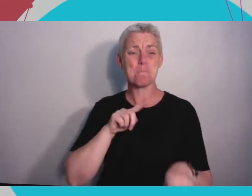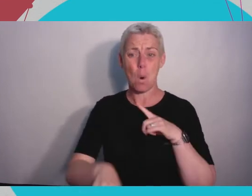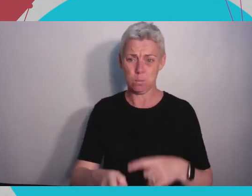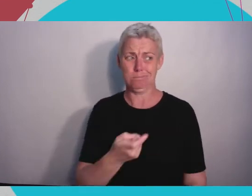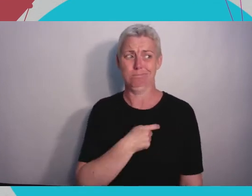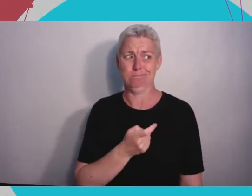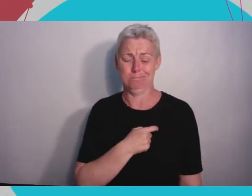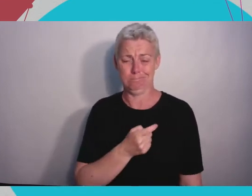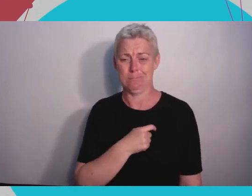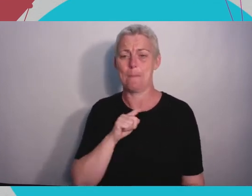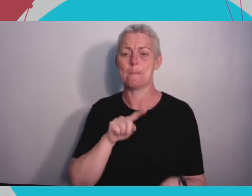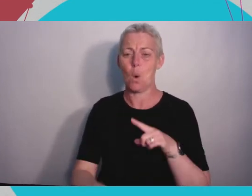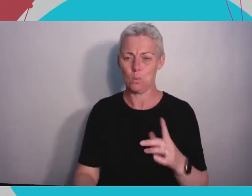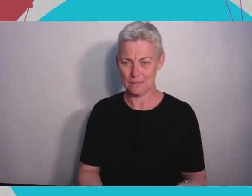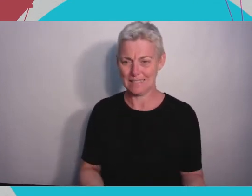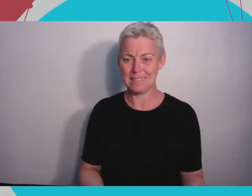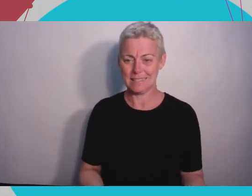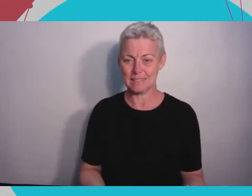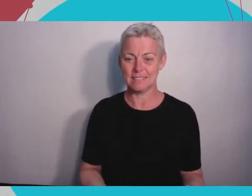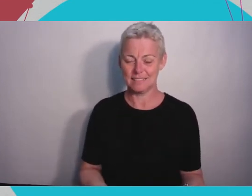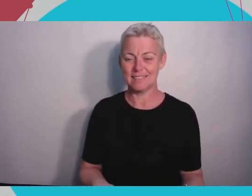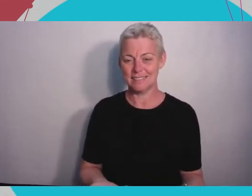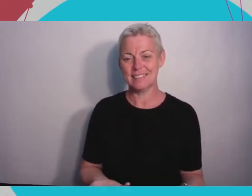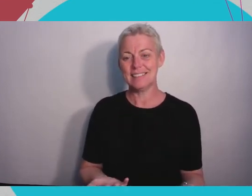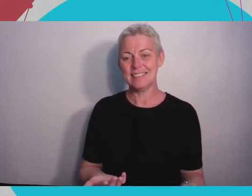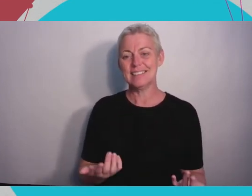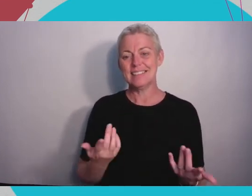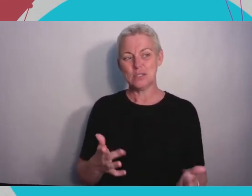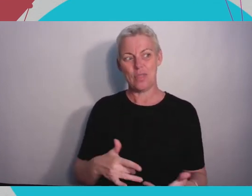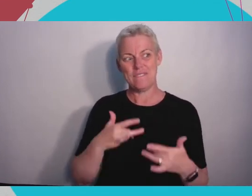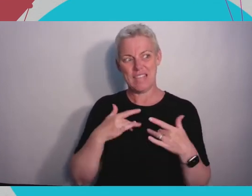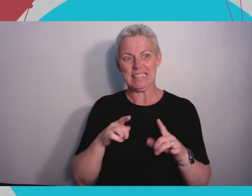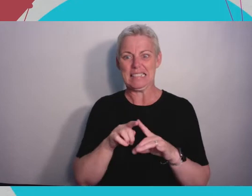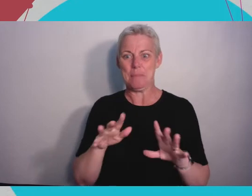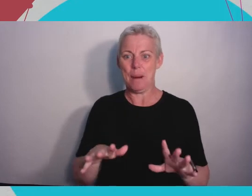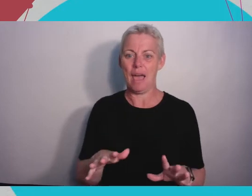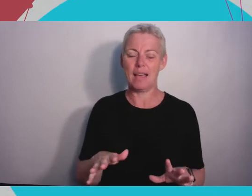similar boat to you and they know what it's like, they're pretty friendly, it works out